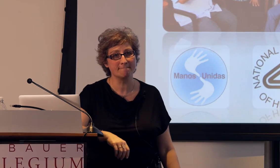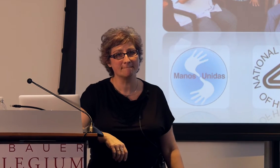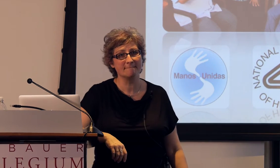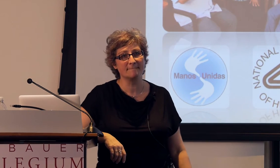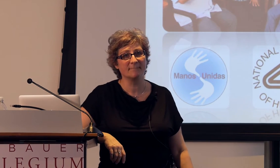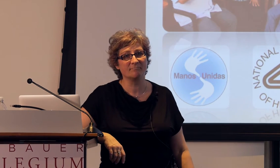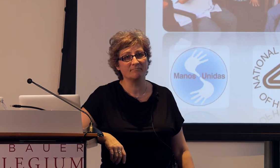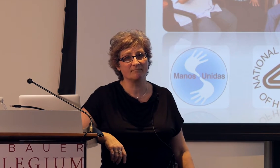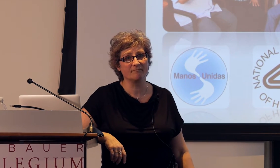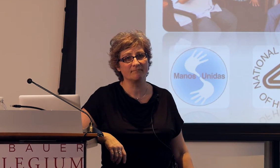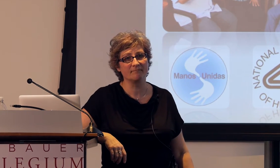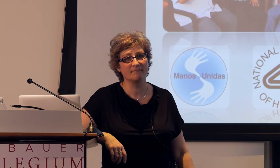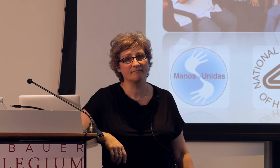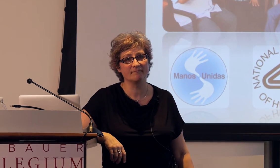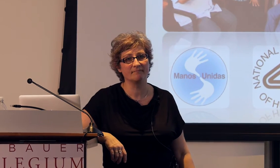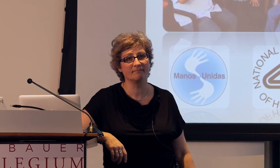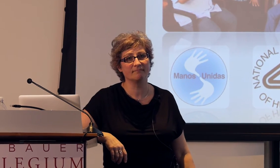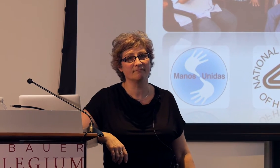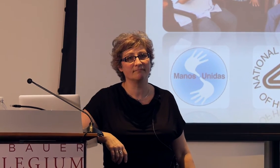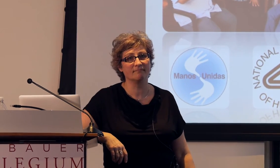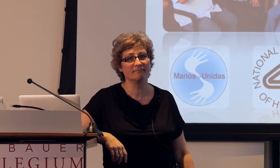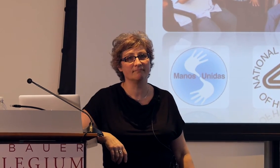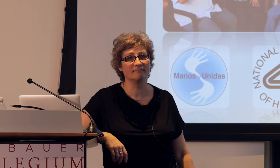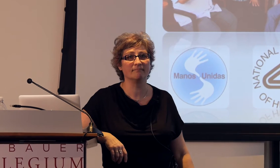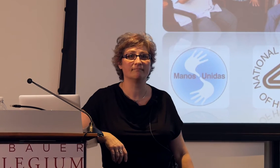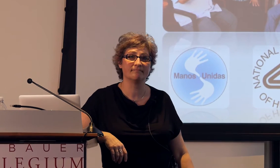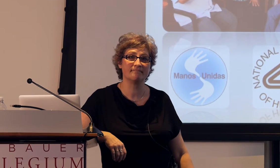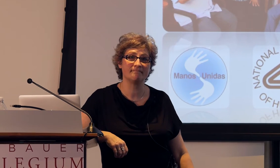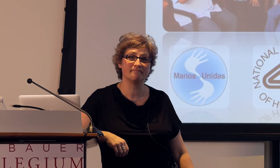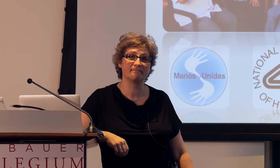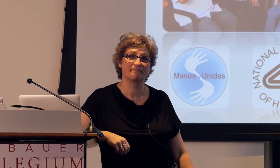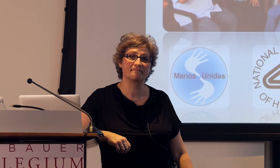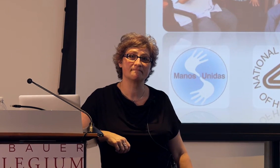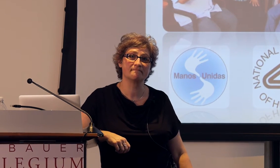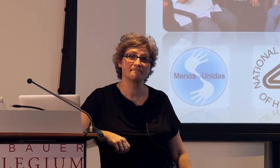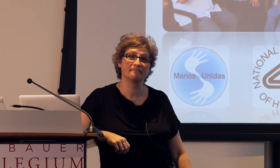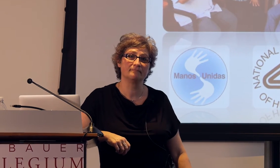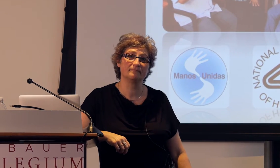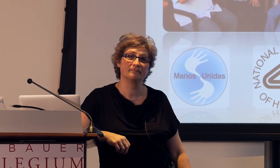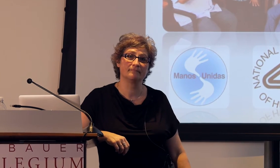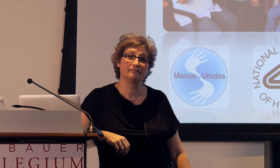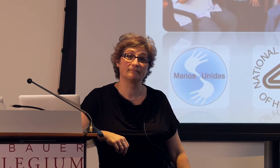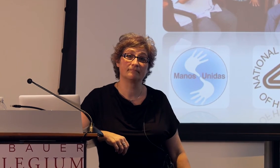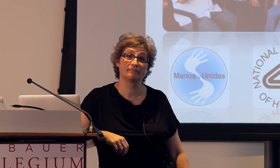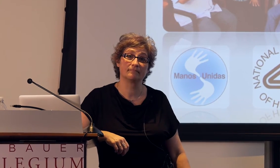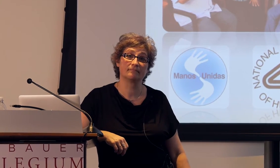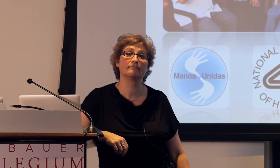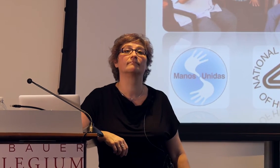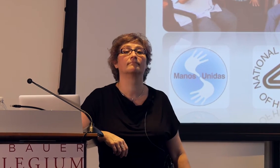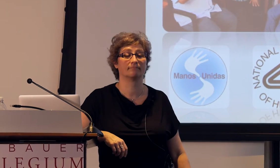as you said, that we actually get to see the, you know, partners that are relatively close